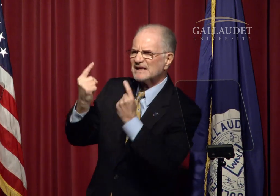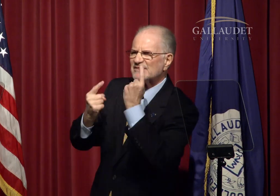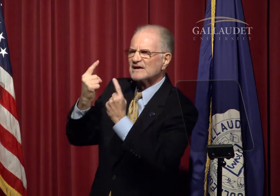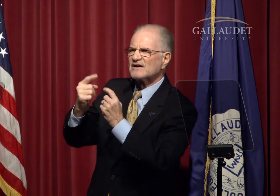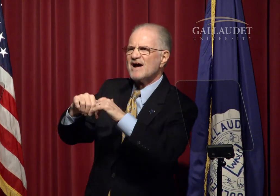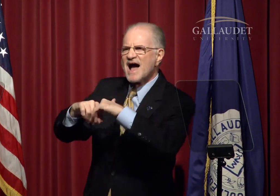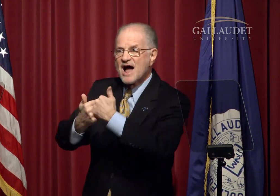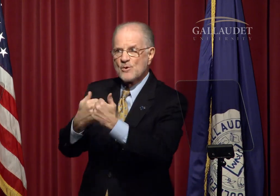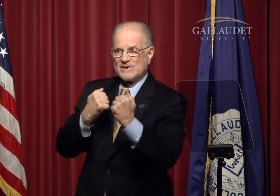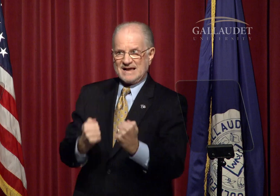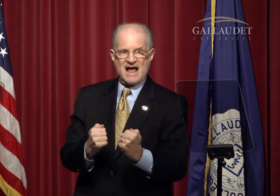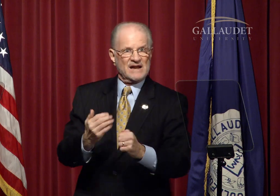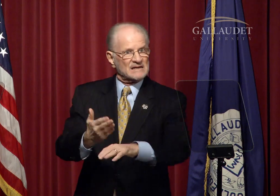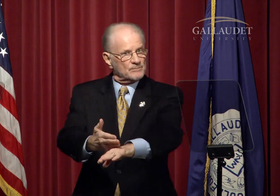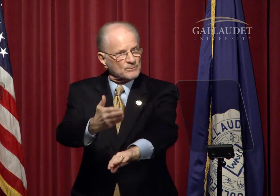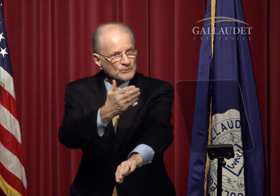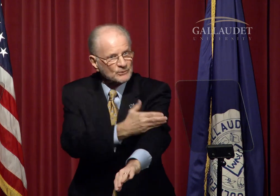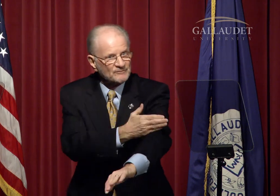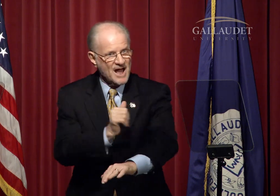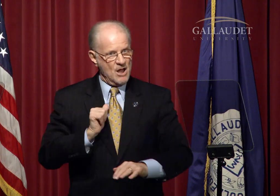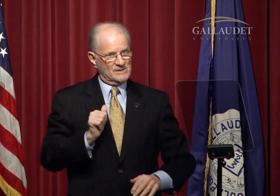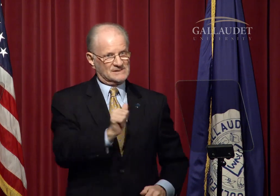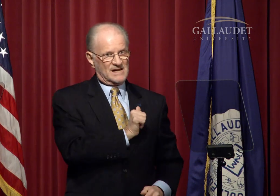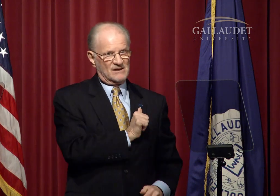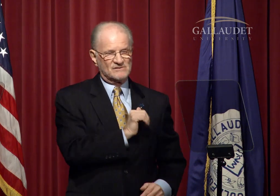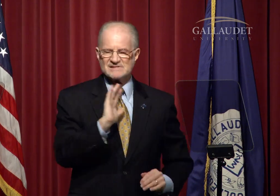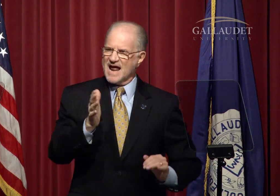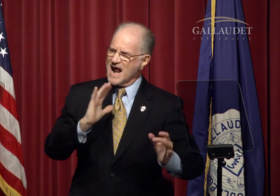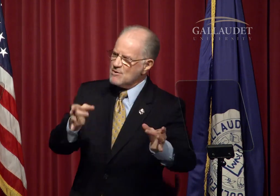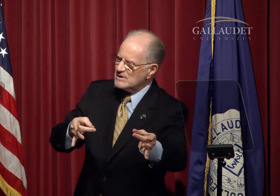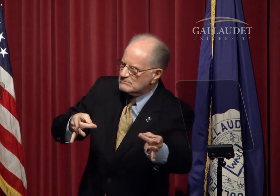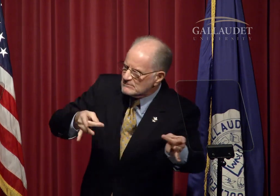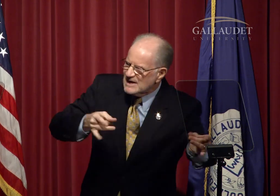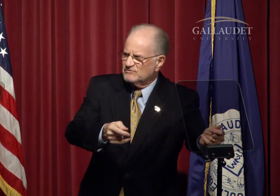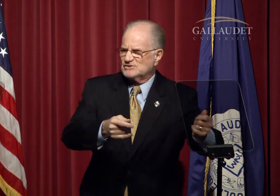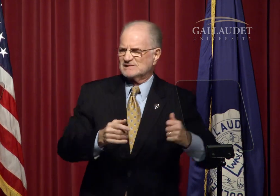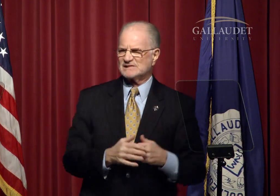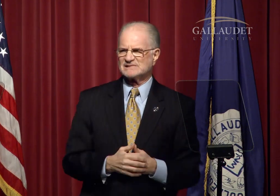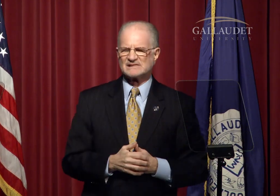we must always be thinking of how we can improve ourselves